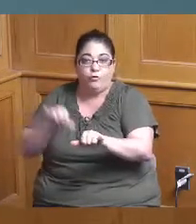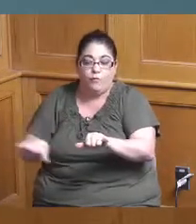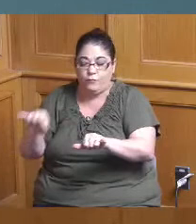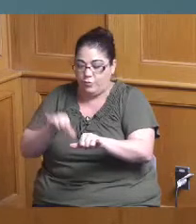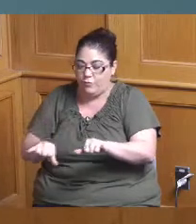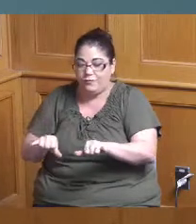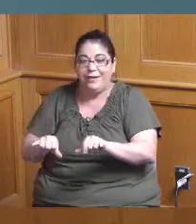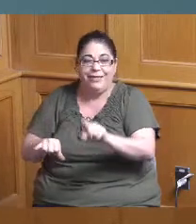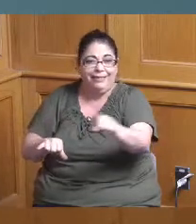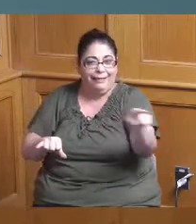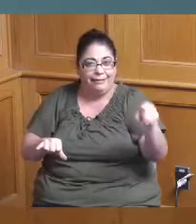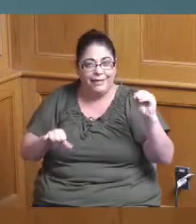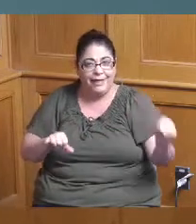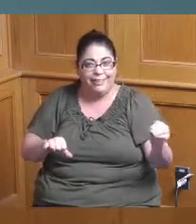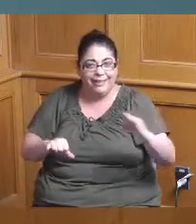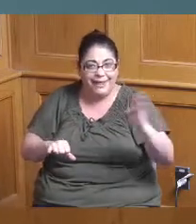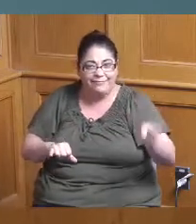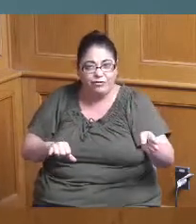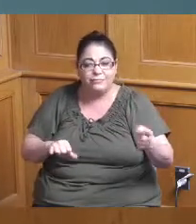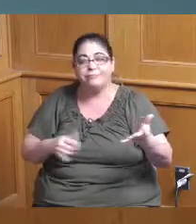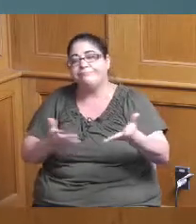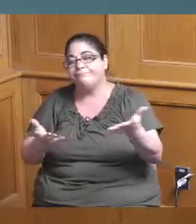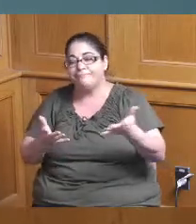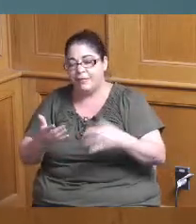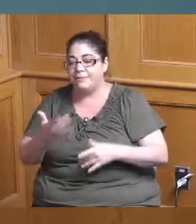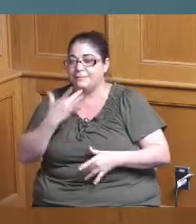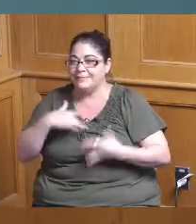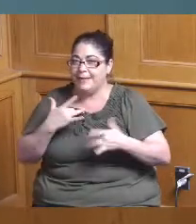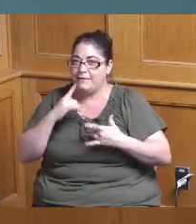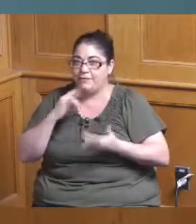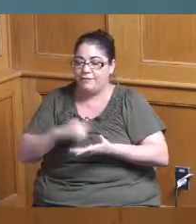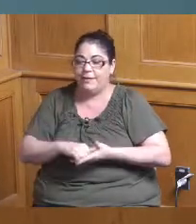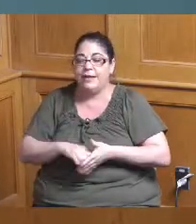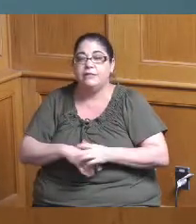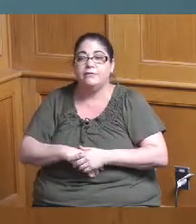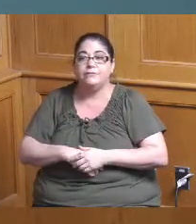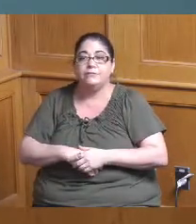I'm really excited about that I'm also excited about the fact the ones who were not approved